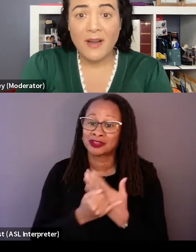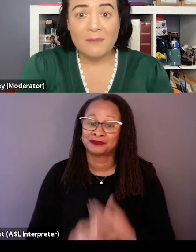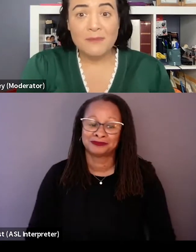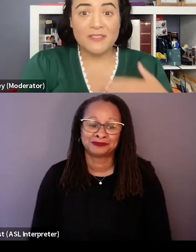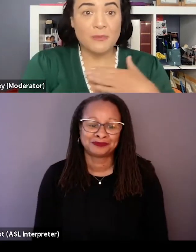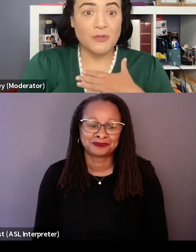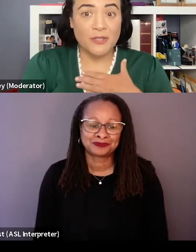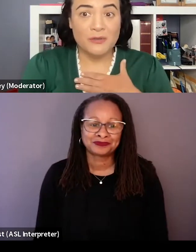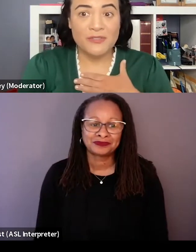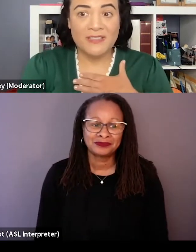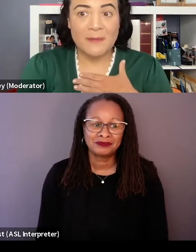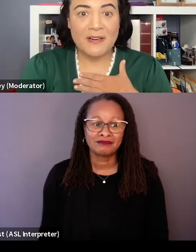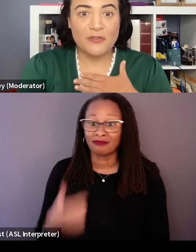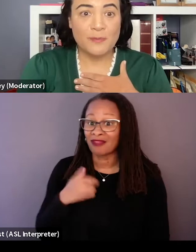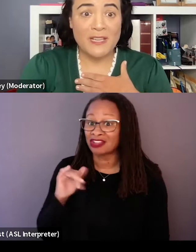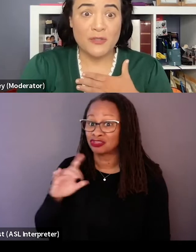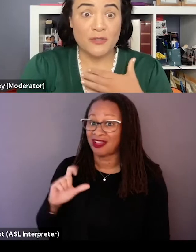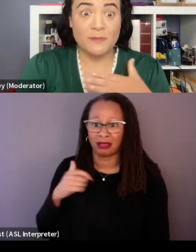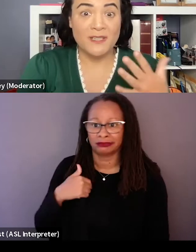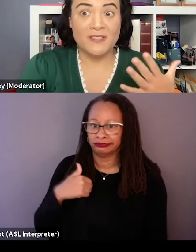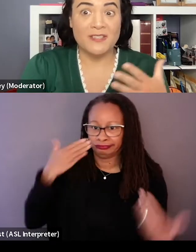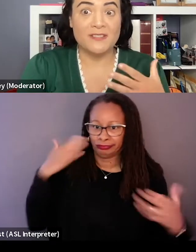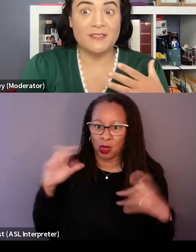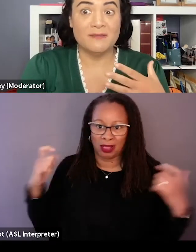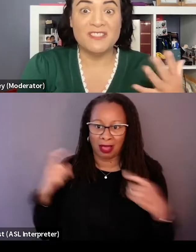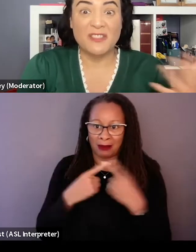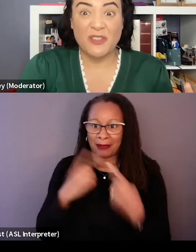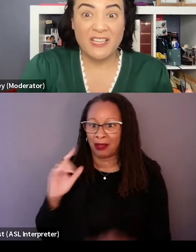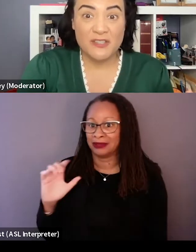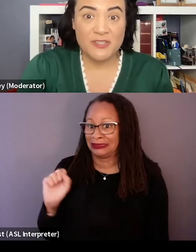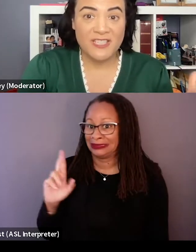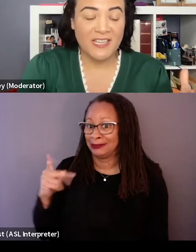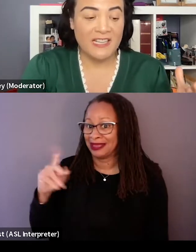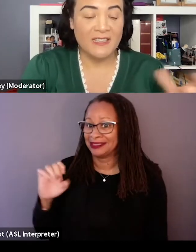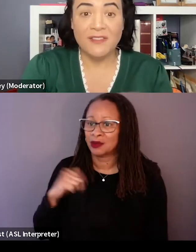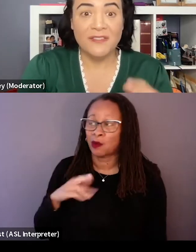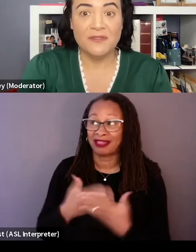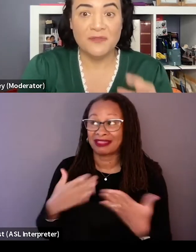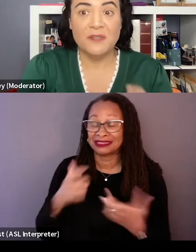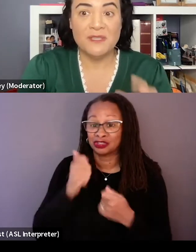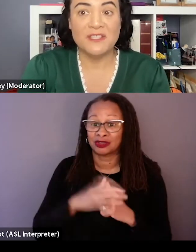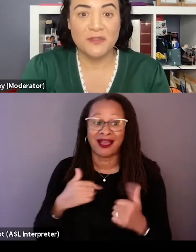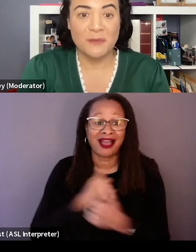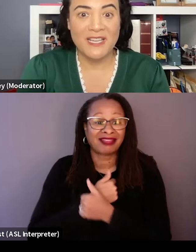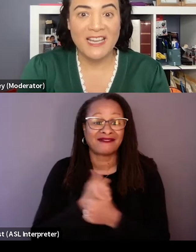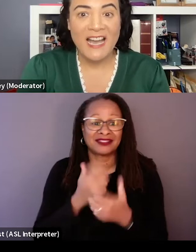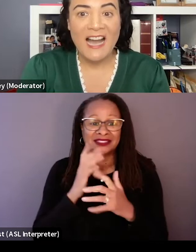Now I'm not someone who knows a lot about outer space or to be honest, thinks that they're that interested and I love that this film is still for me.